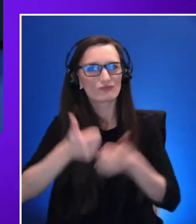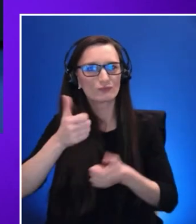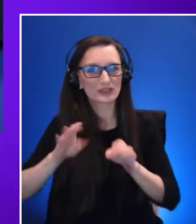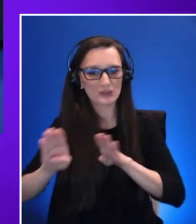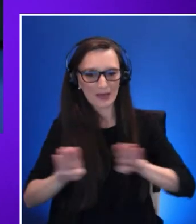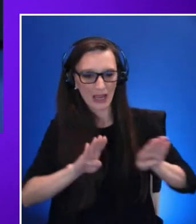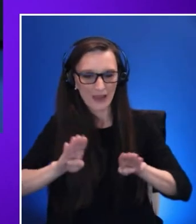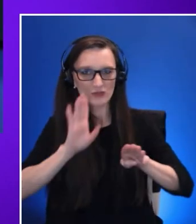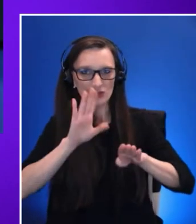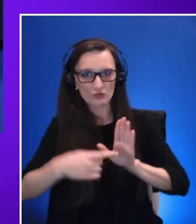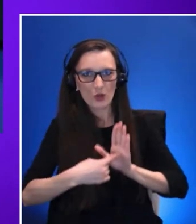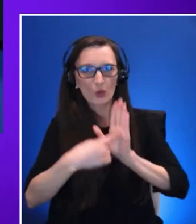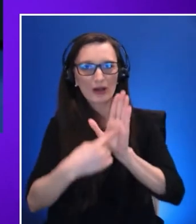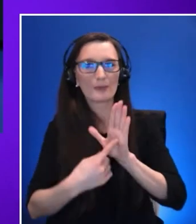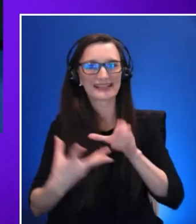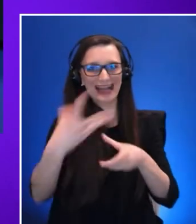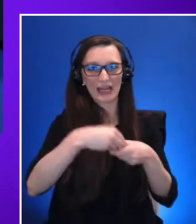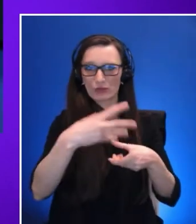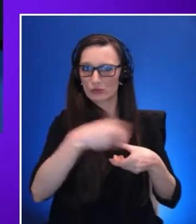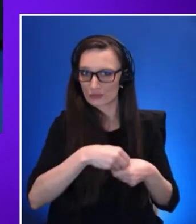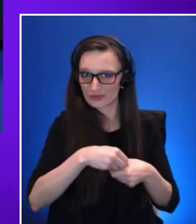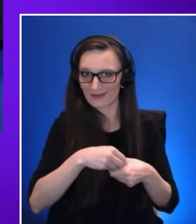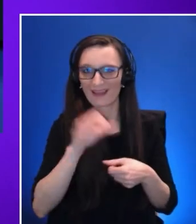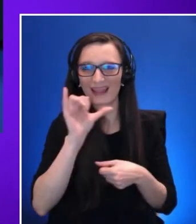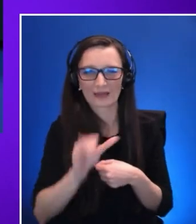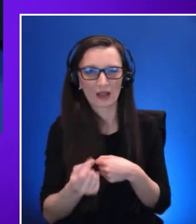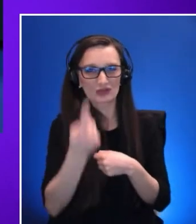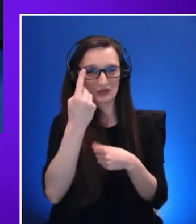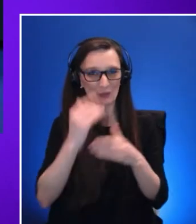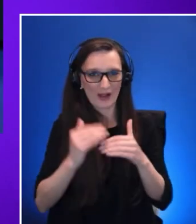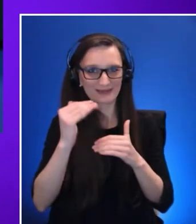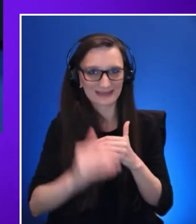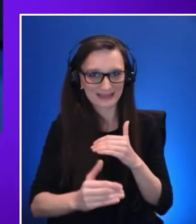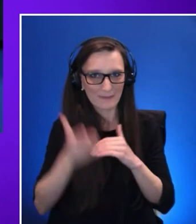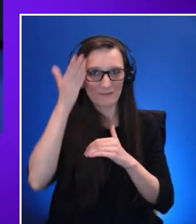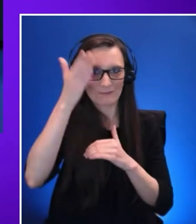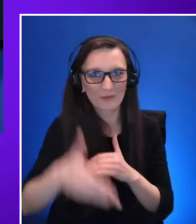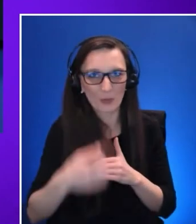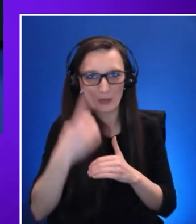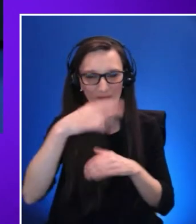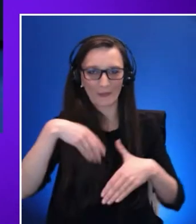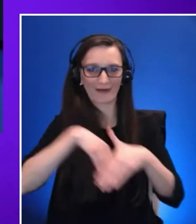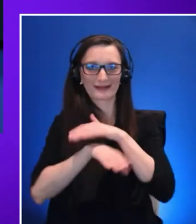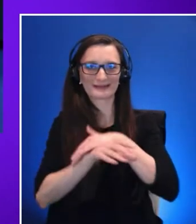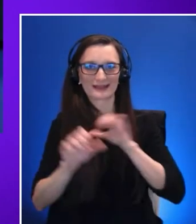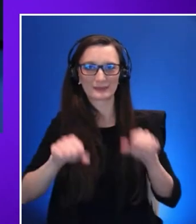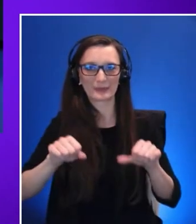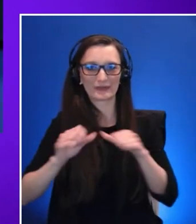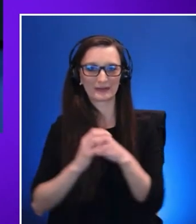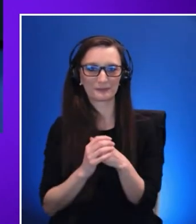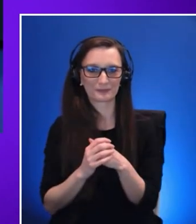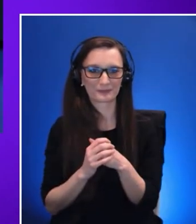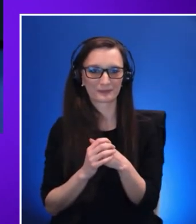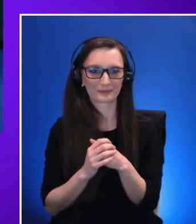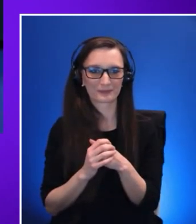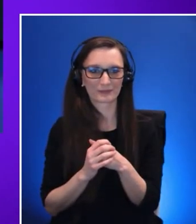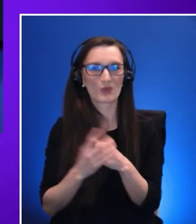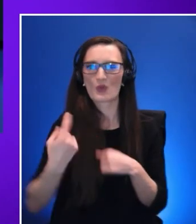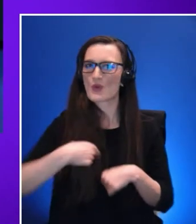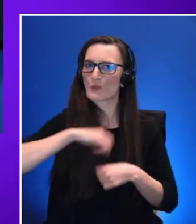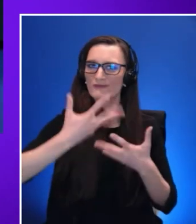to be one step forward being accessible. We have set attainable goals because this is a journey